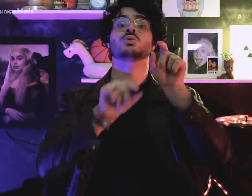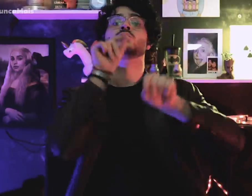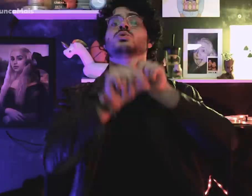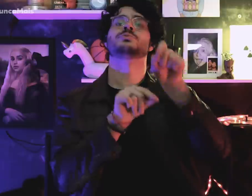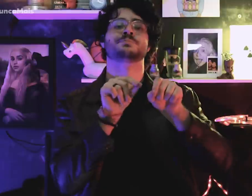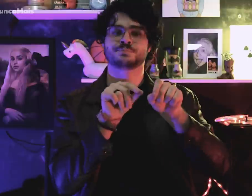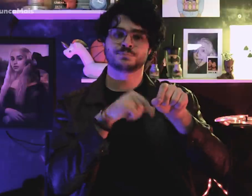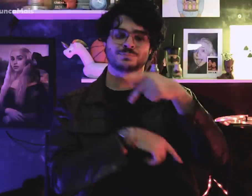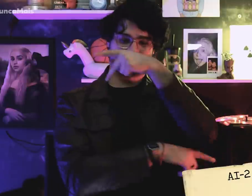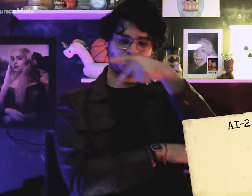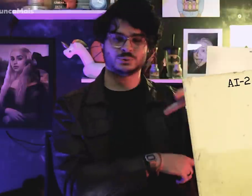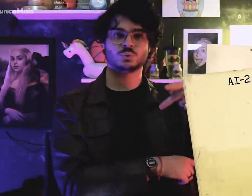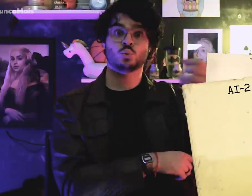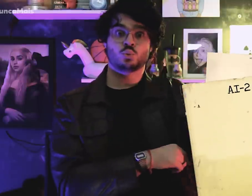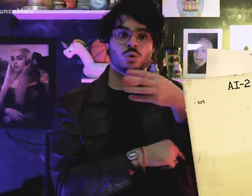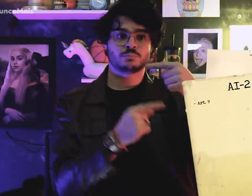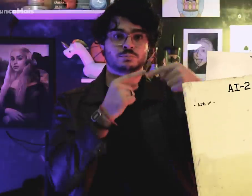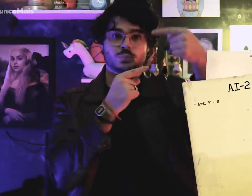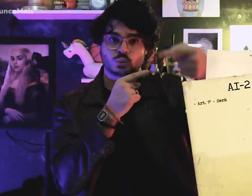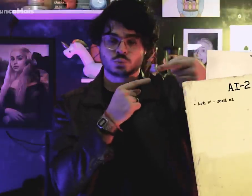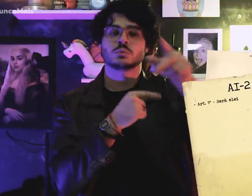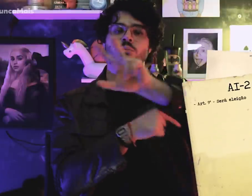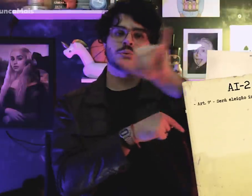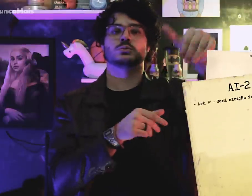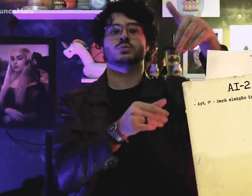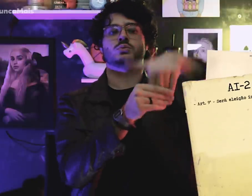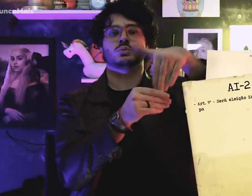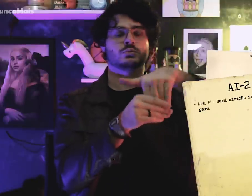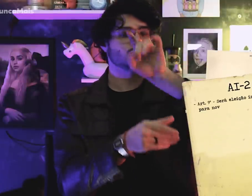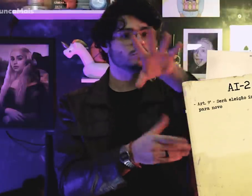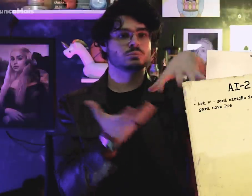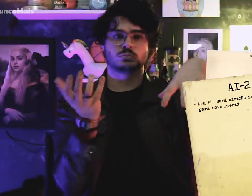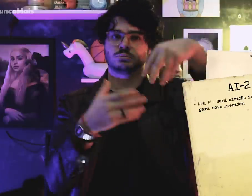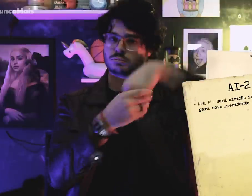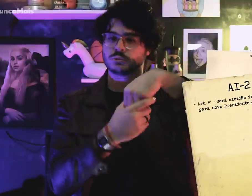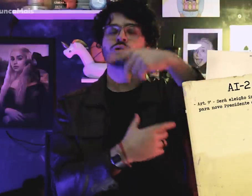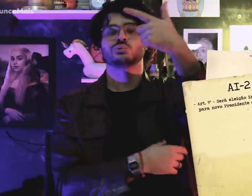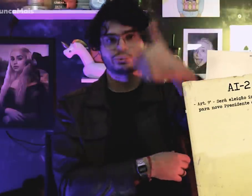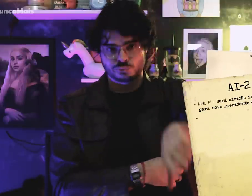among them the indirect election of the next President.